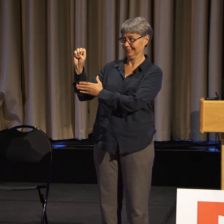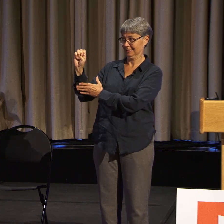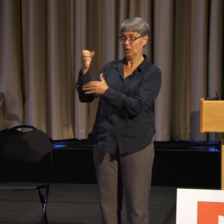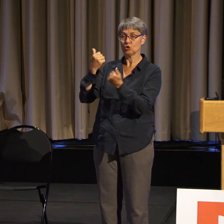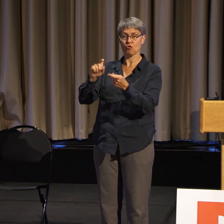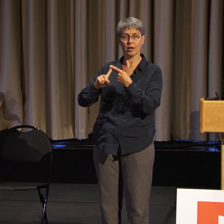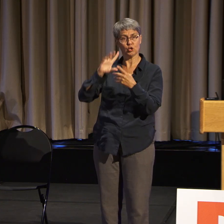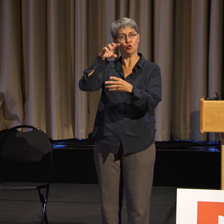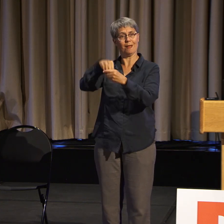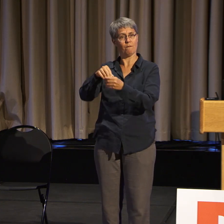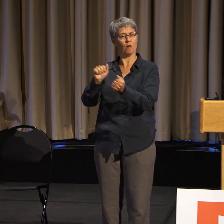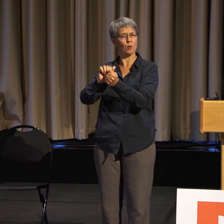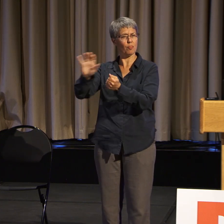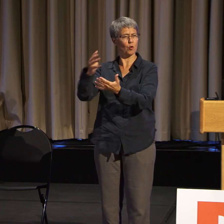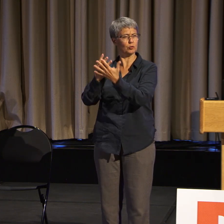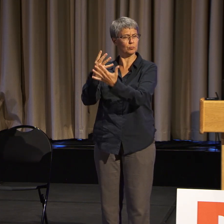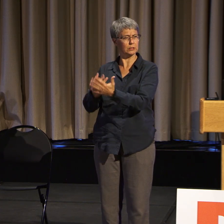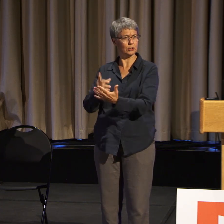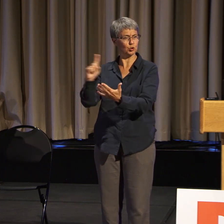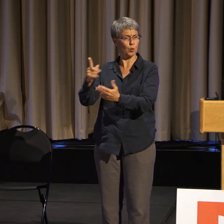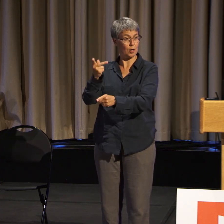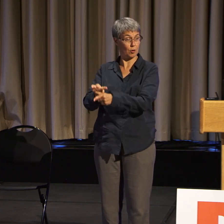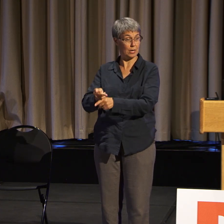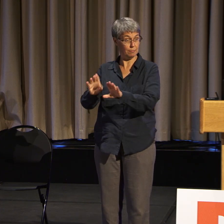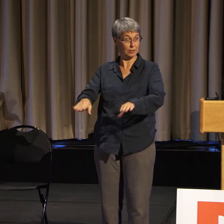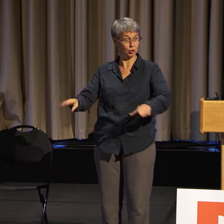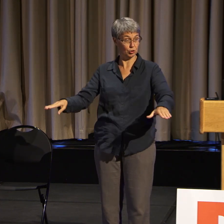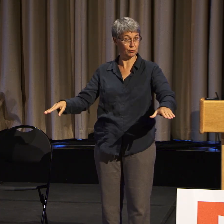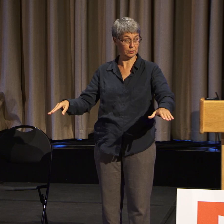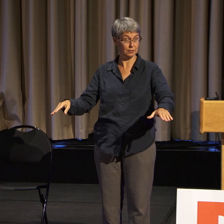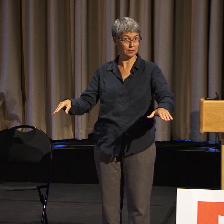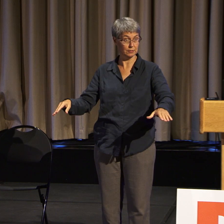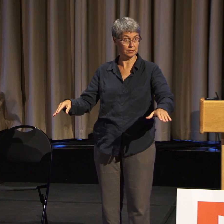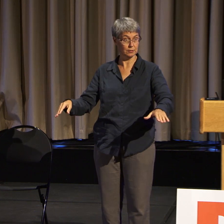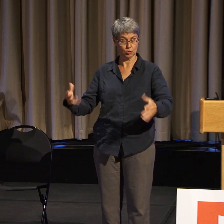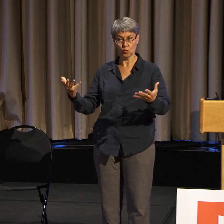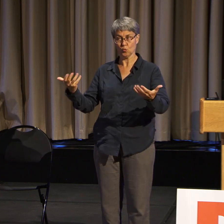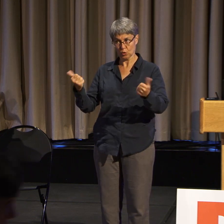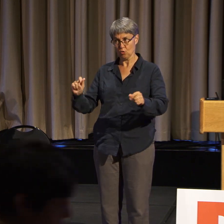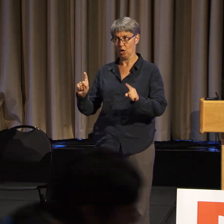the children are, where they're being housed.